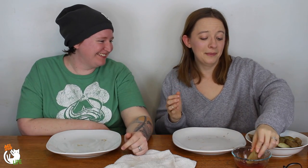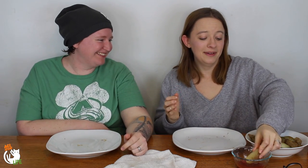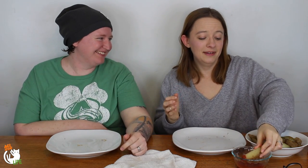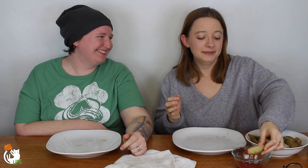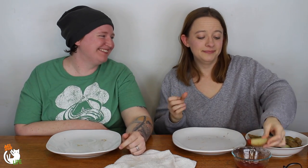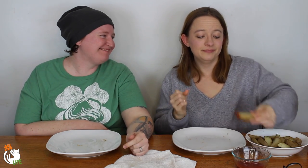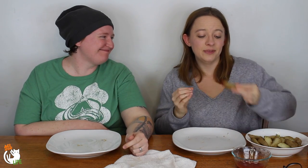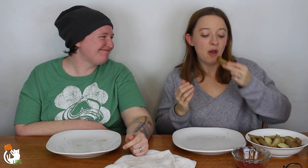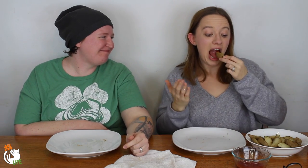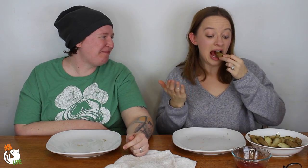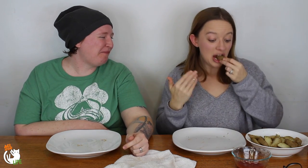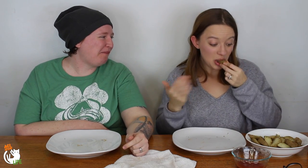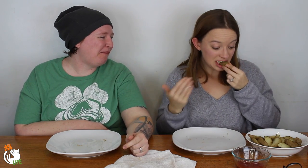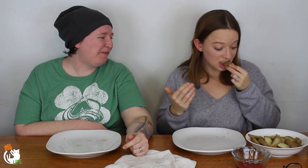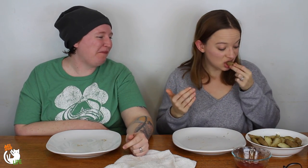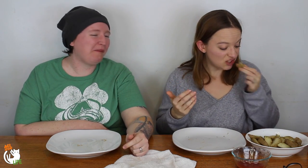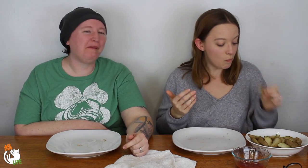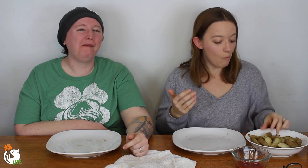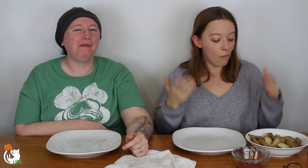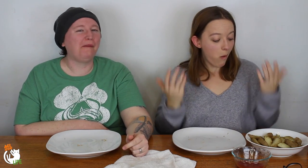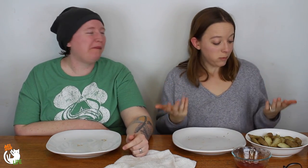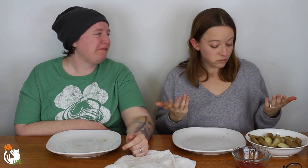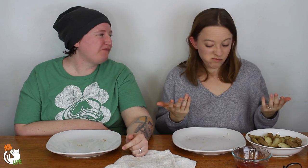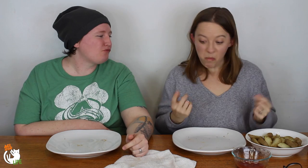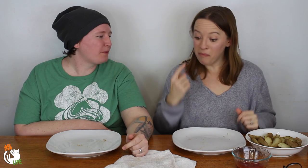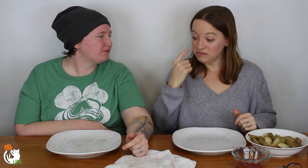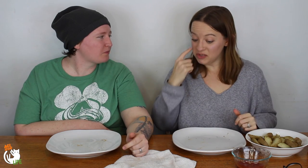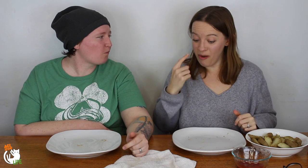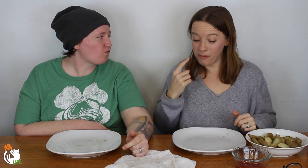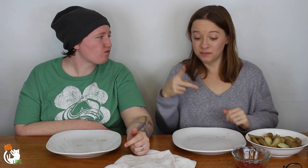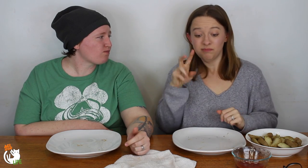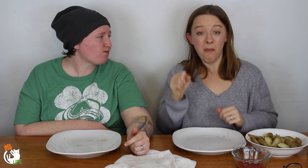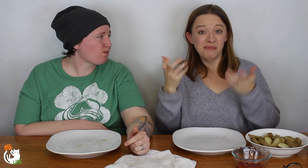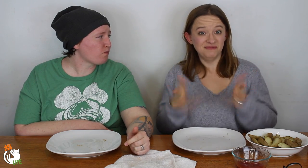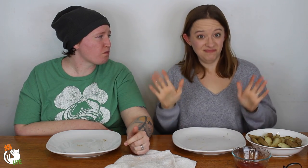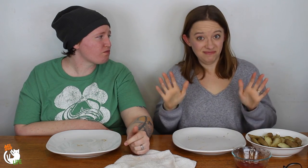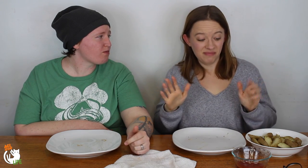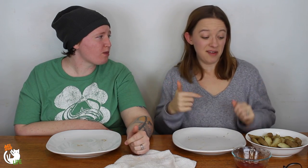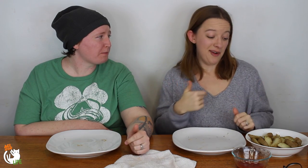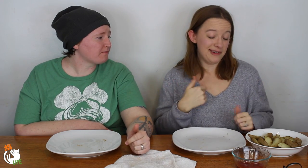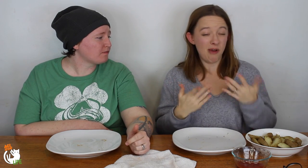You probably will. So anyways, I think, well the pizza's done